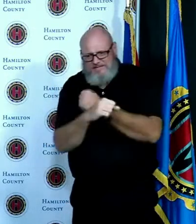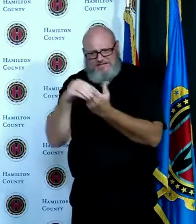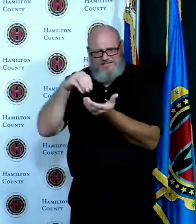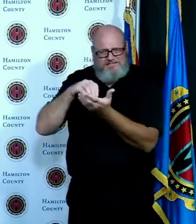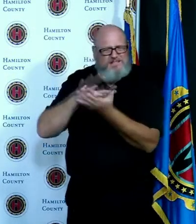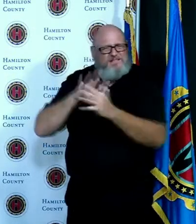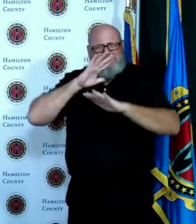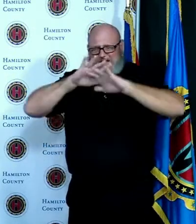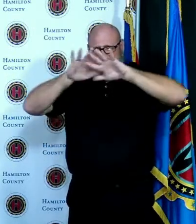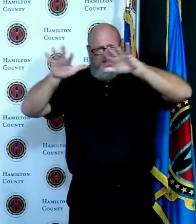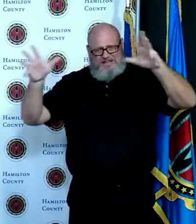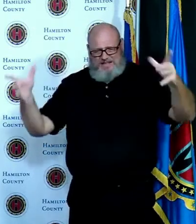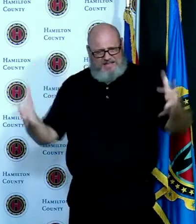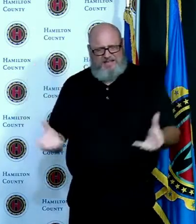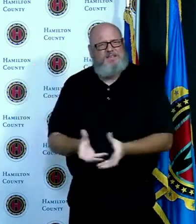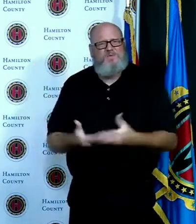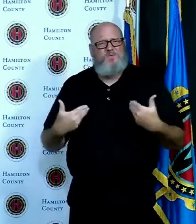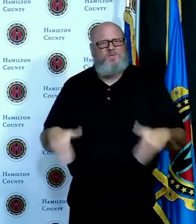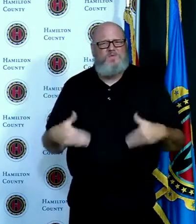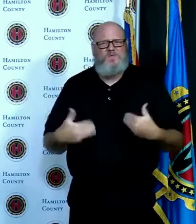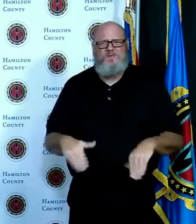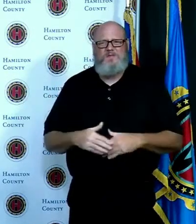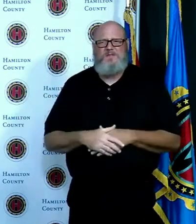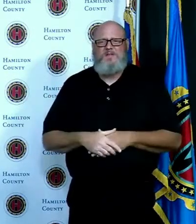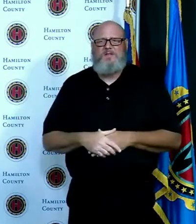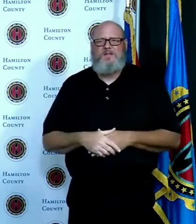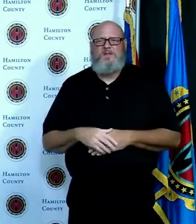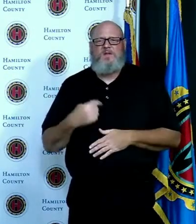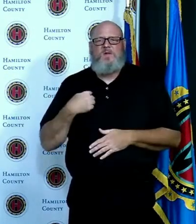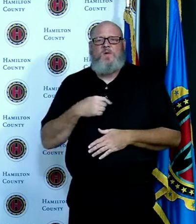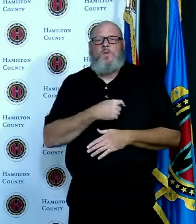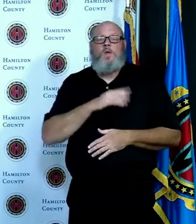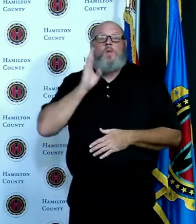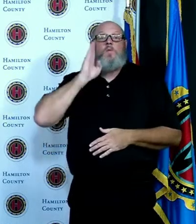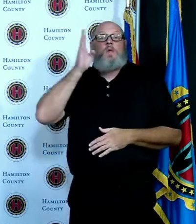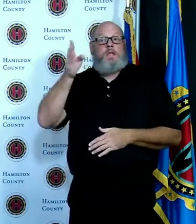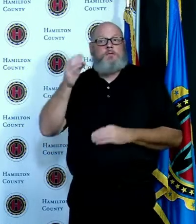ramp up some of the messaging out to the areas where we are seeing these increases and Greg